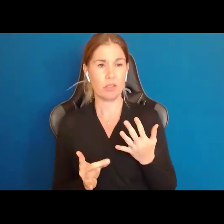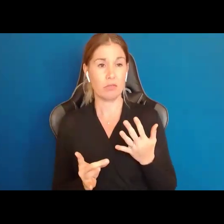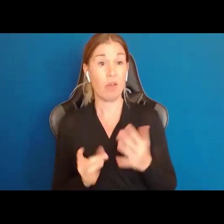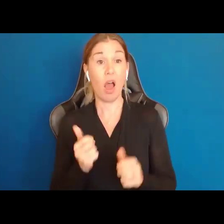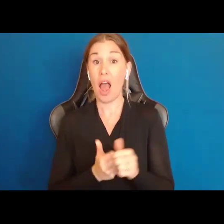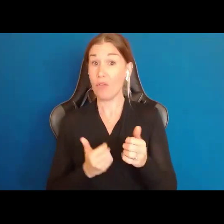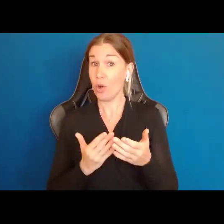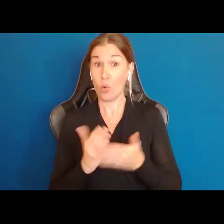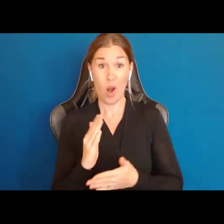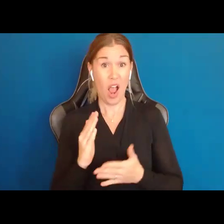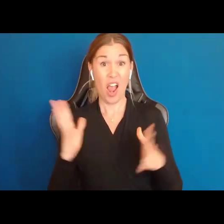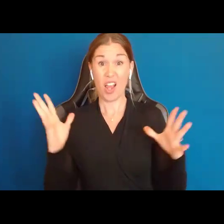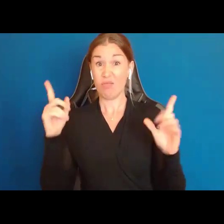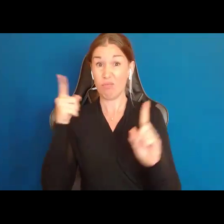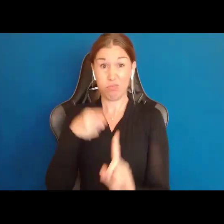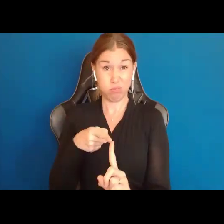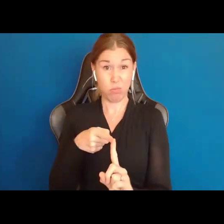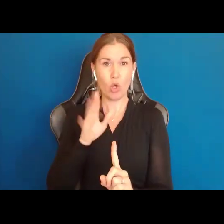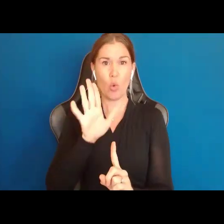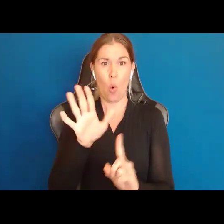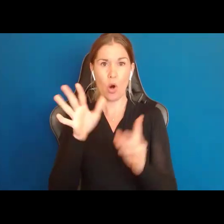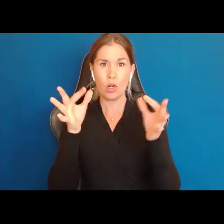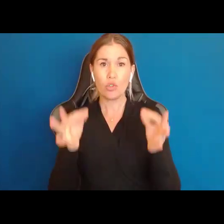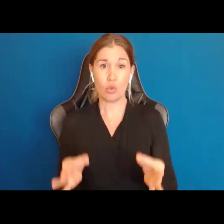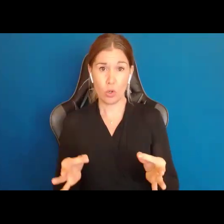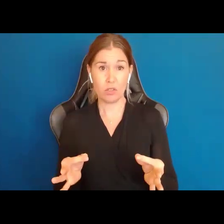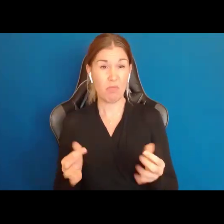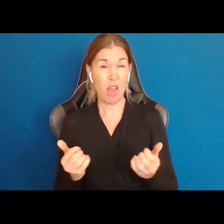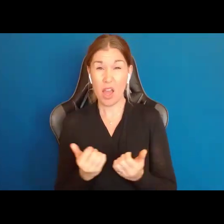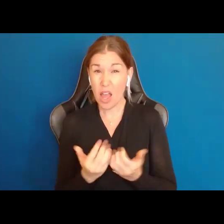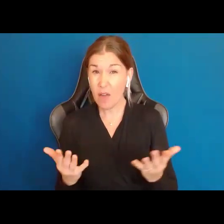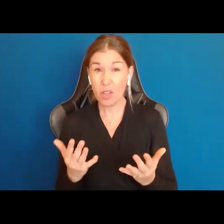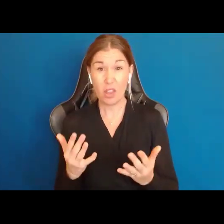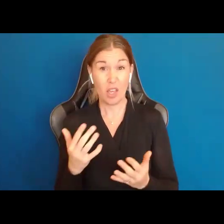comes down to choice. Everything we that do comes down to choice. Freedom of Speech,